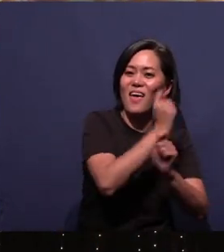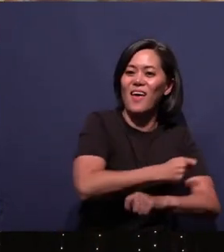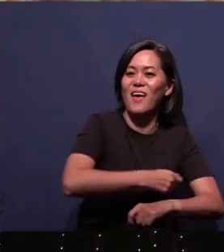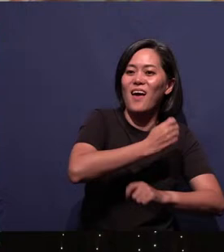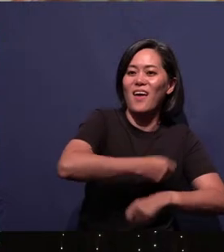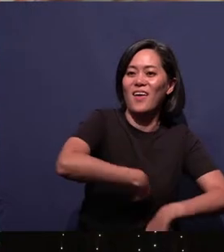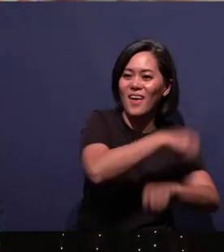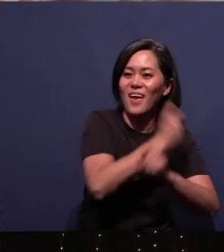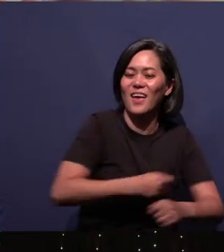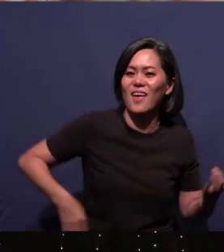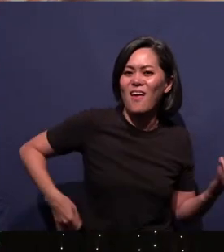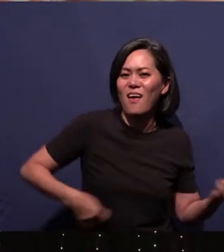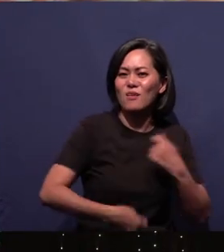Sing, “More than... “